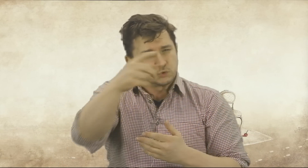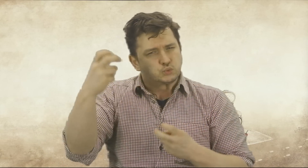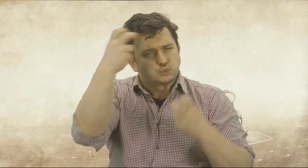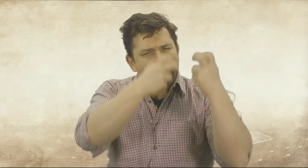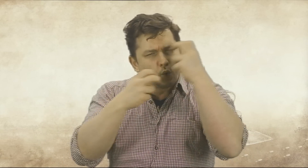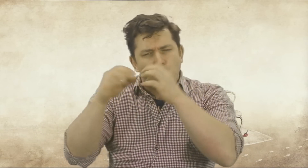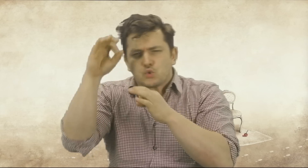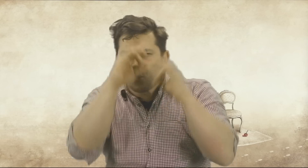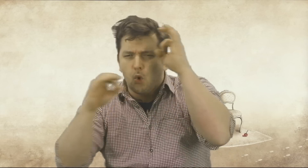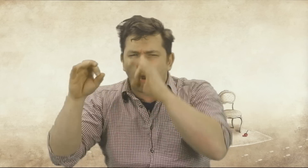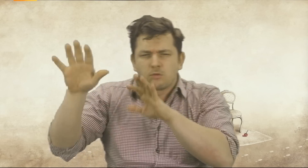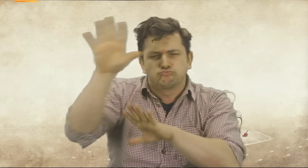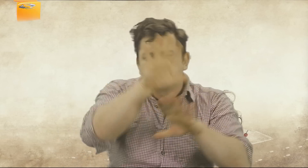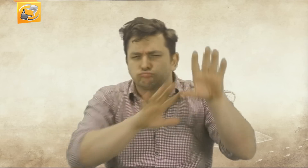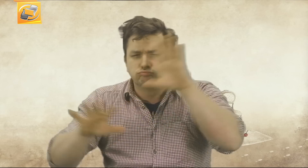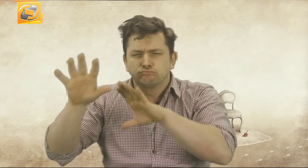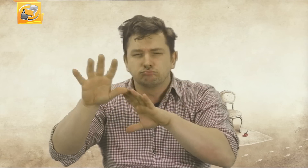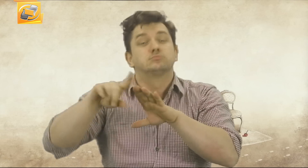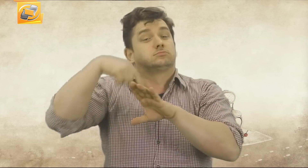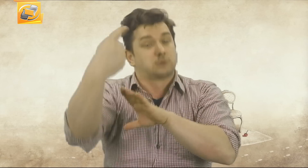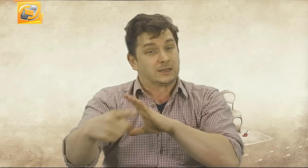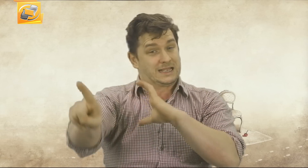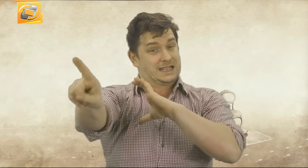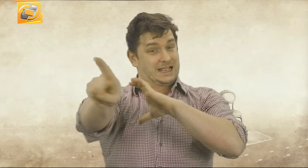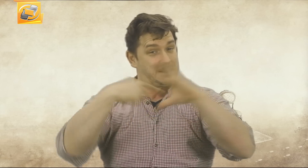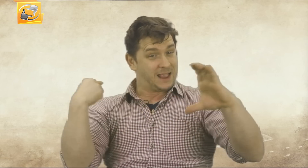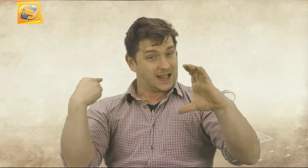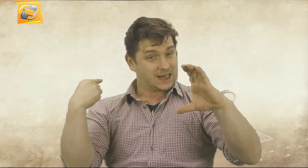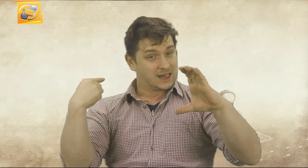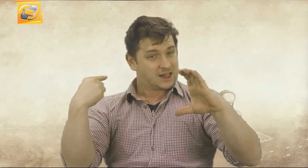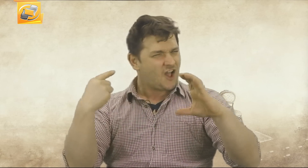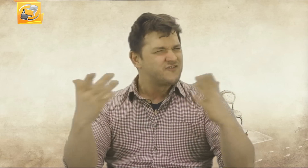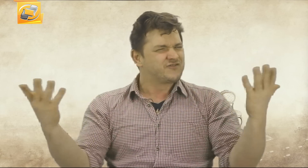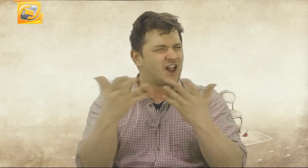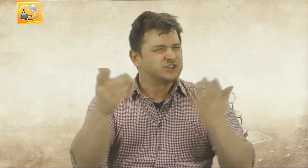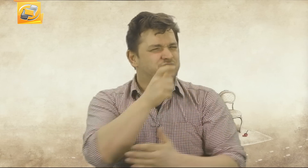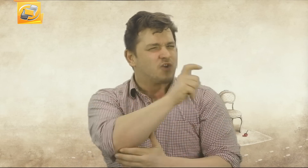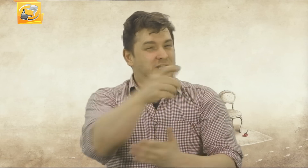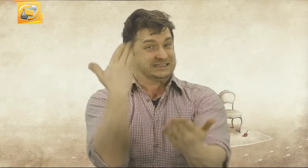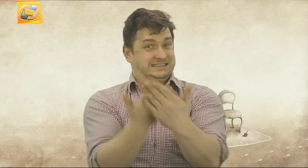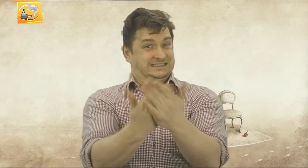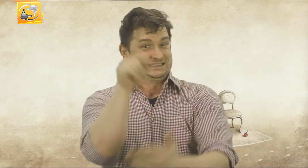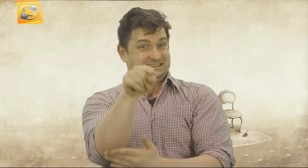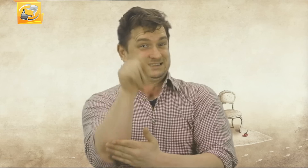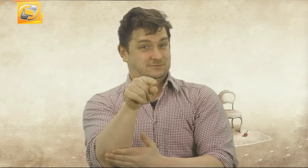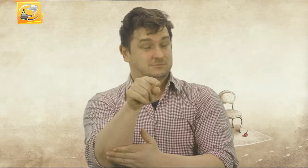Sucht es! Googelt es! Und dann e-mailt uns: a) Welches Wort ist gemeint?